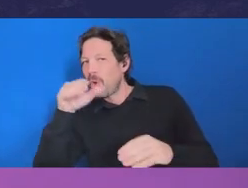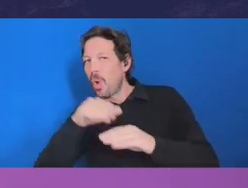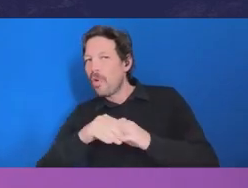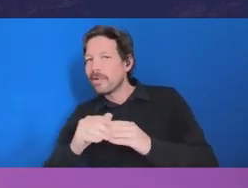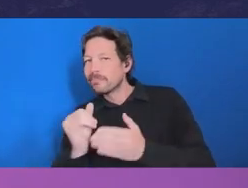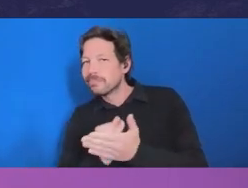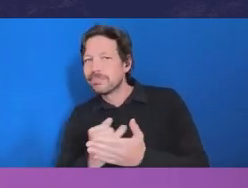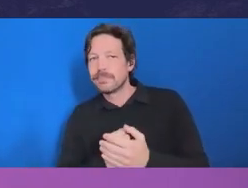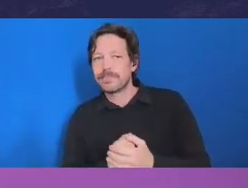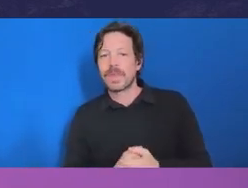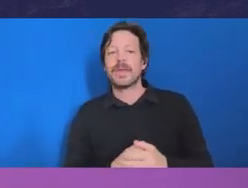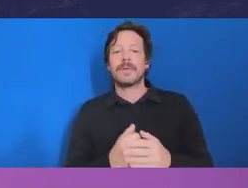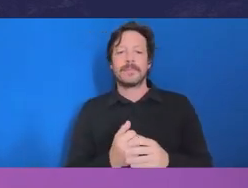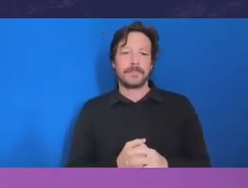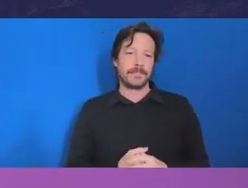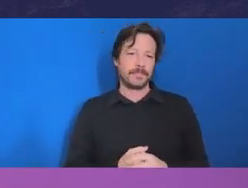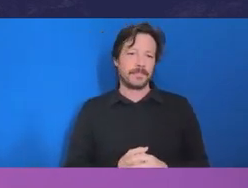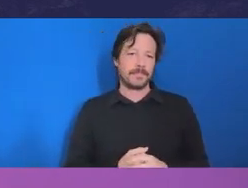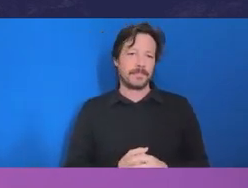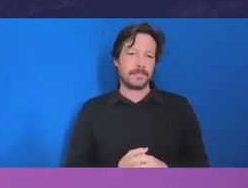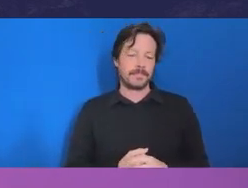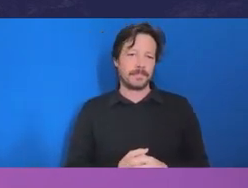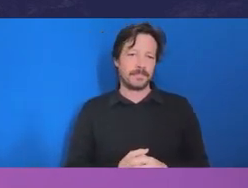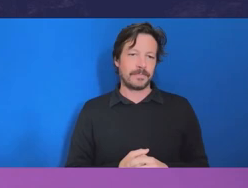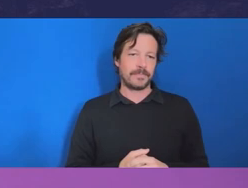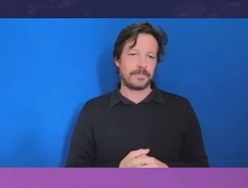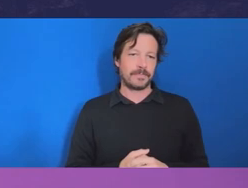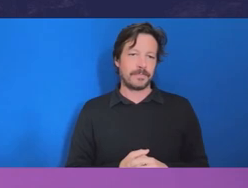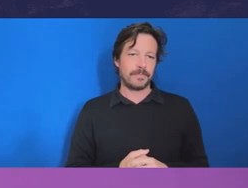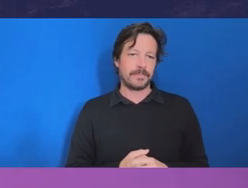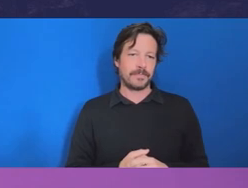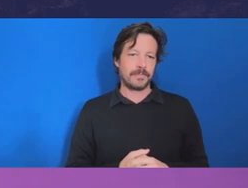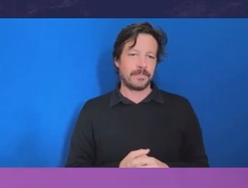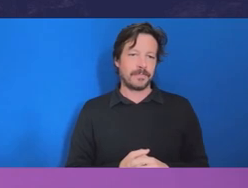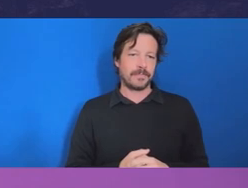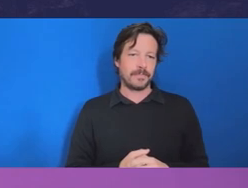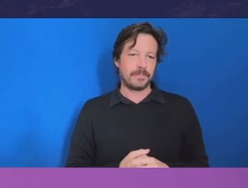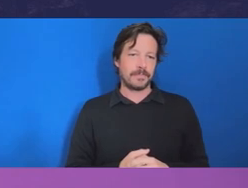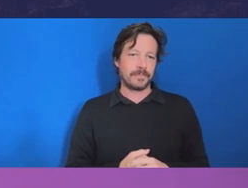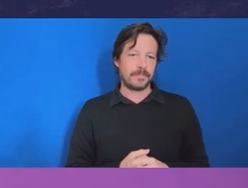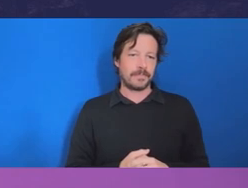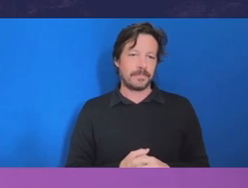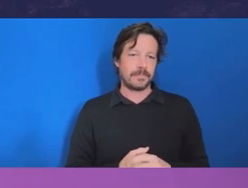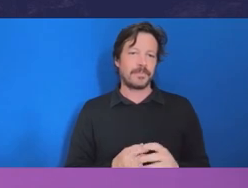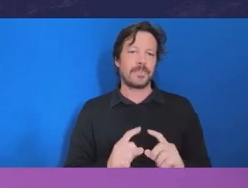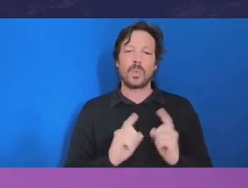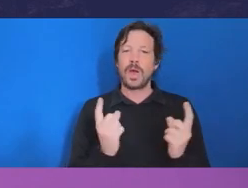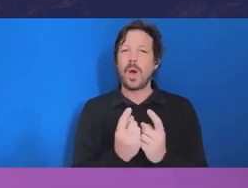and of course always done and mindful of the wishes and whatever limitations of a person providing